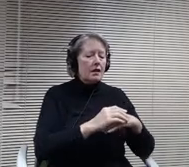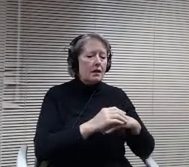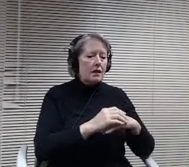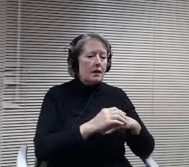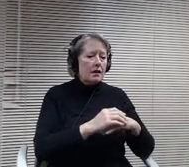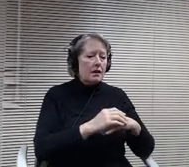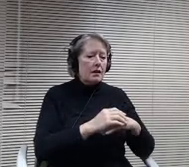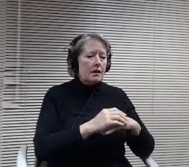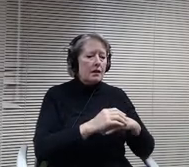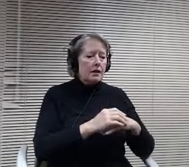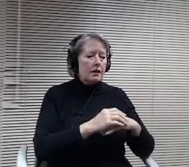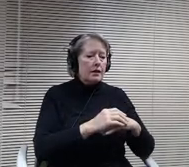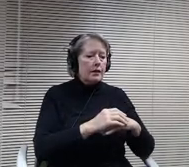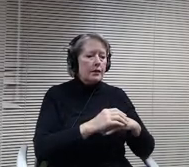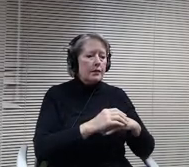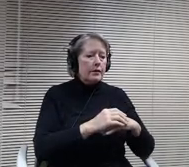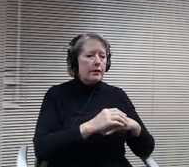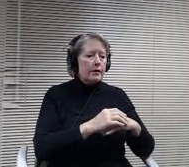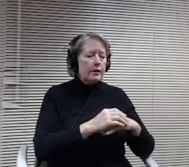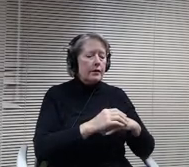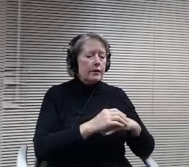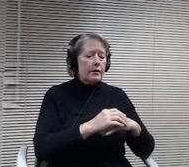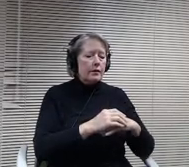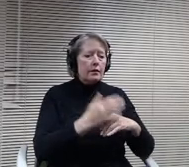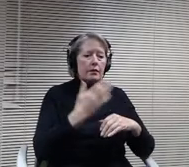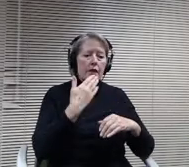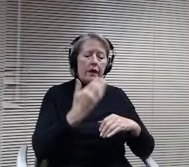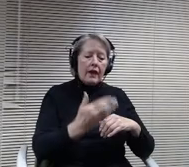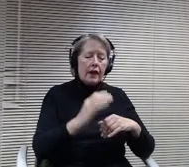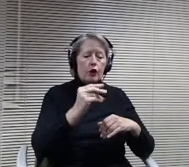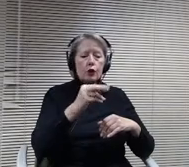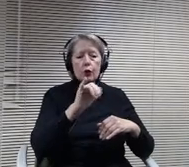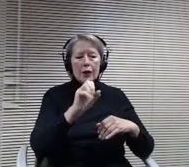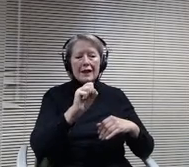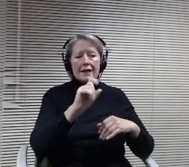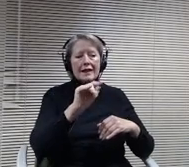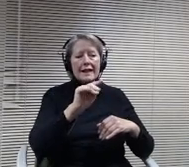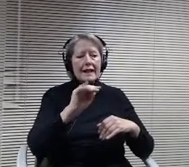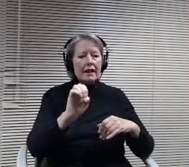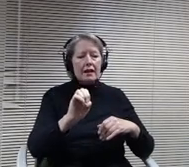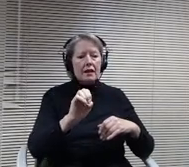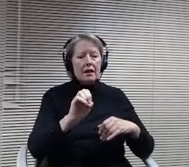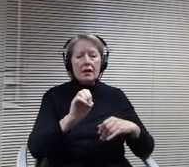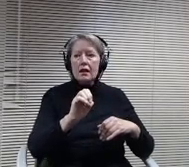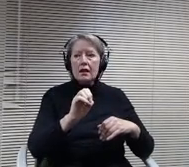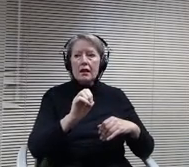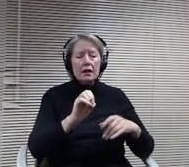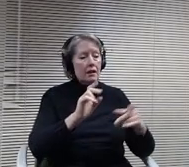Thank you, Christine. Sorry I was looking down. I was thinking Katie did you? You're off mute. Did you go first